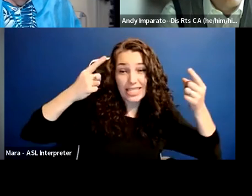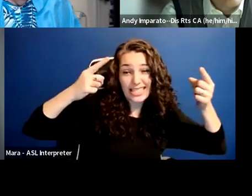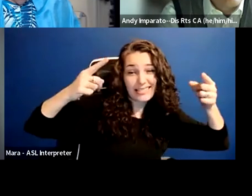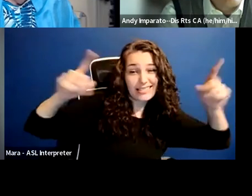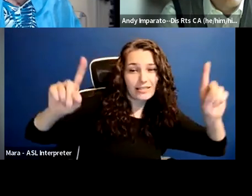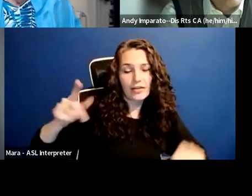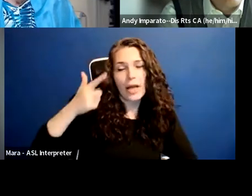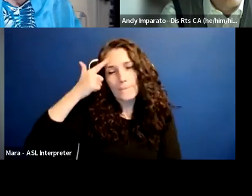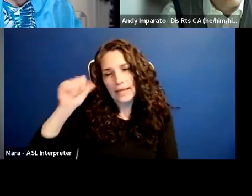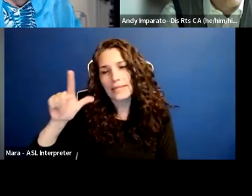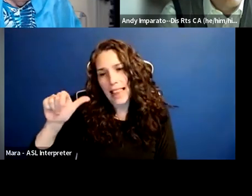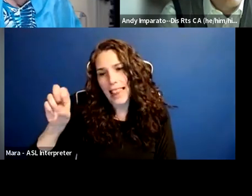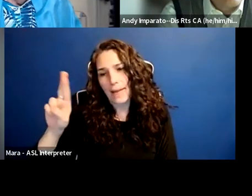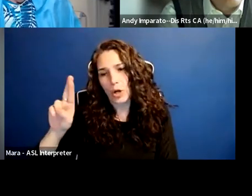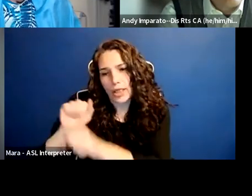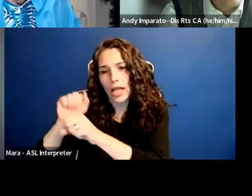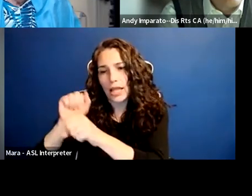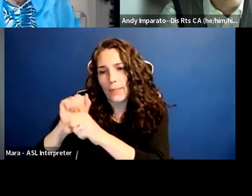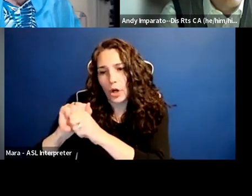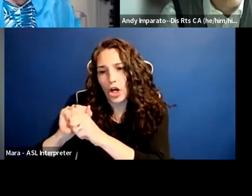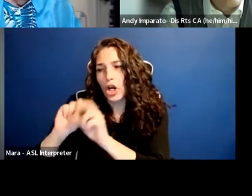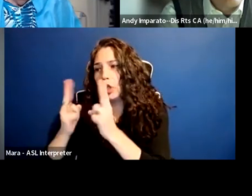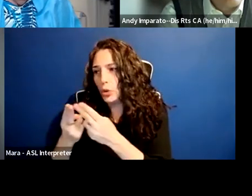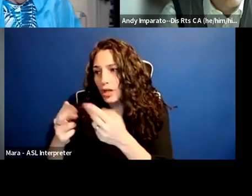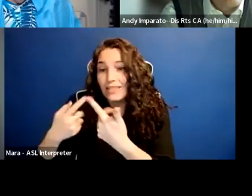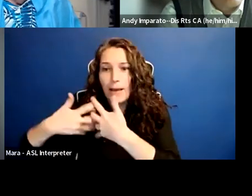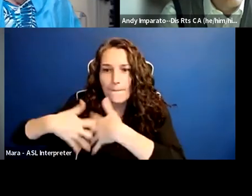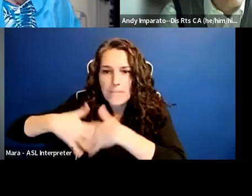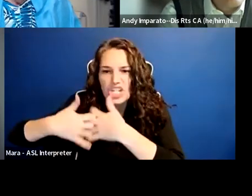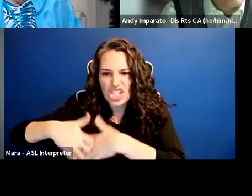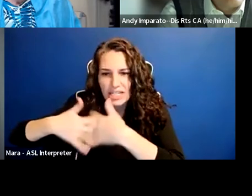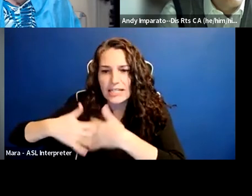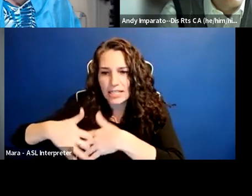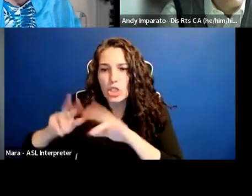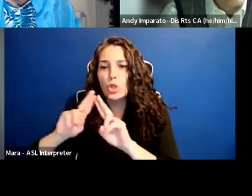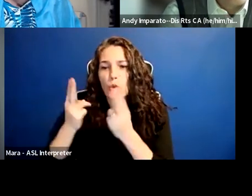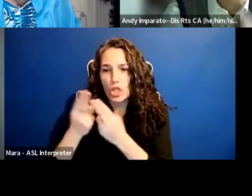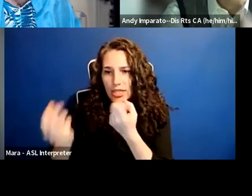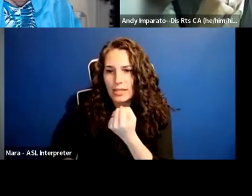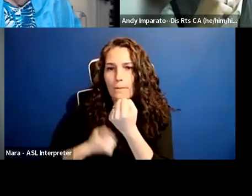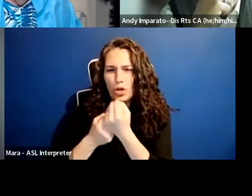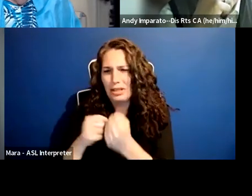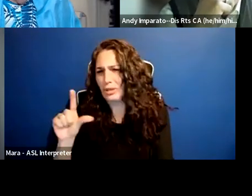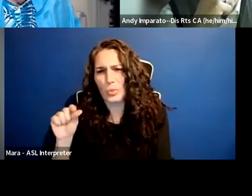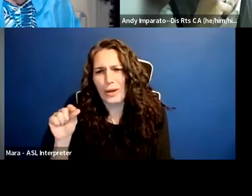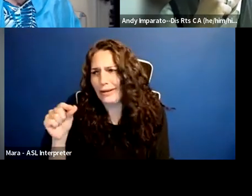It was the machinist union that supported the 20 some people who came from